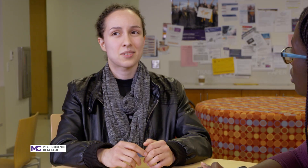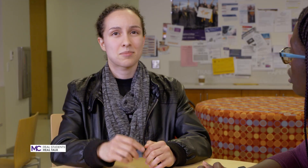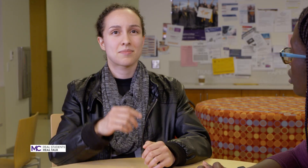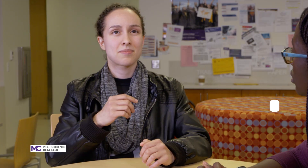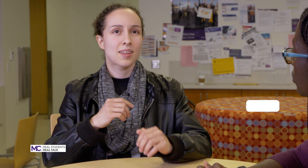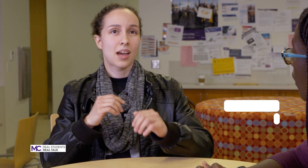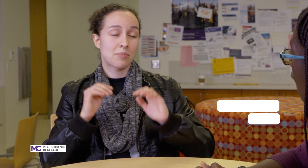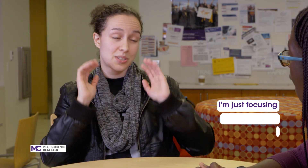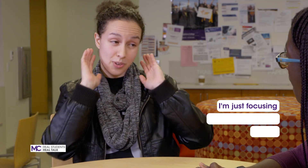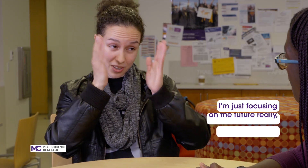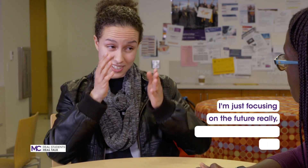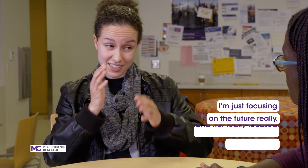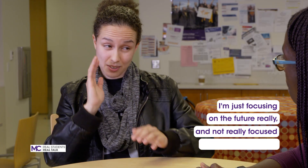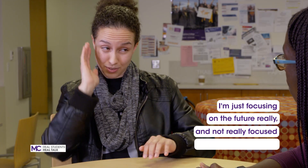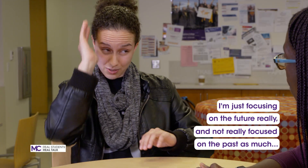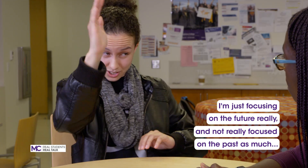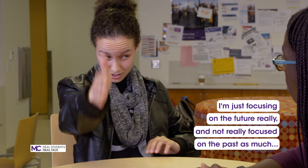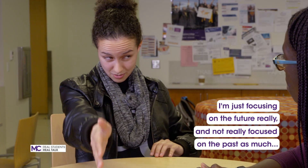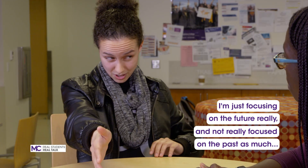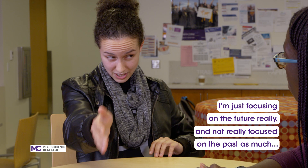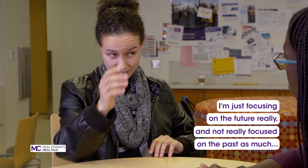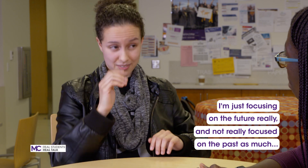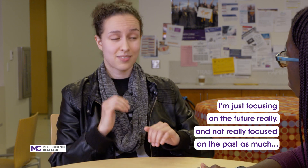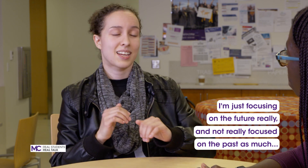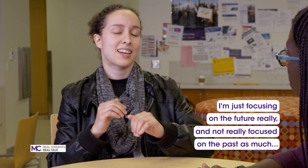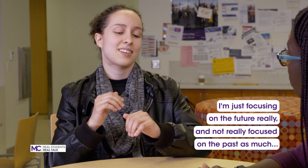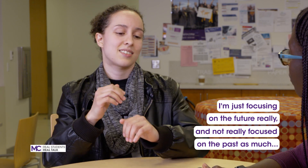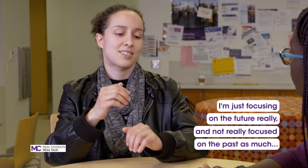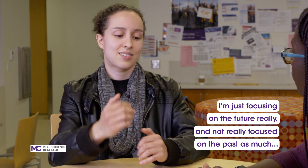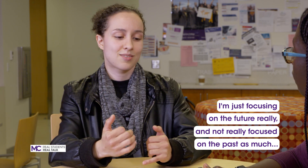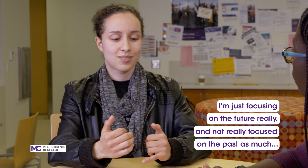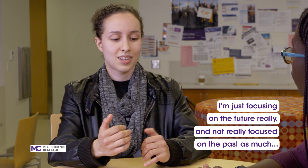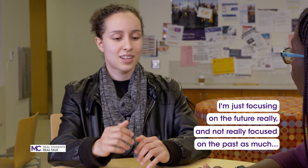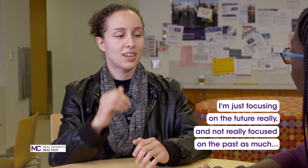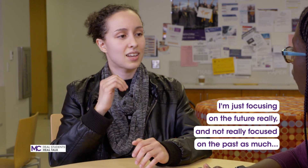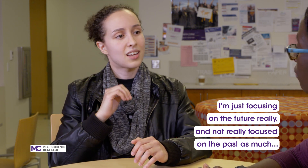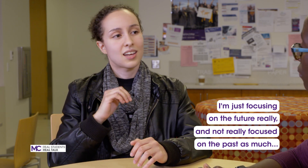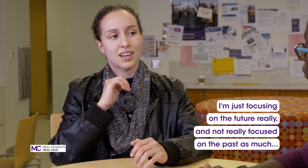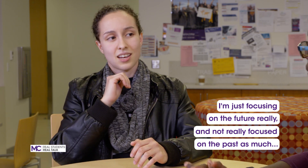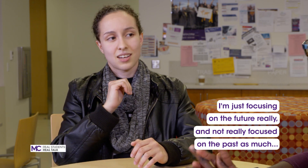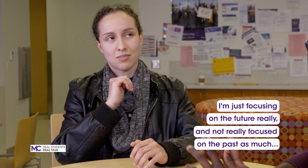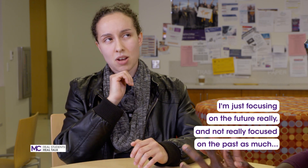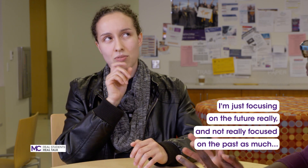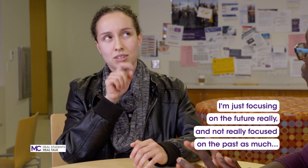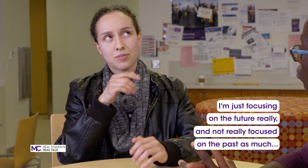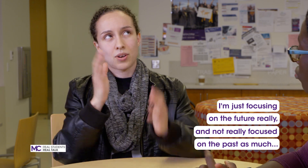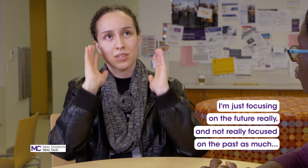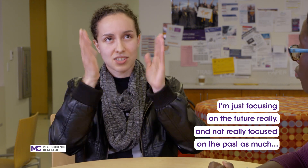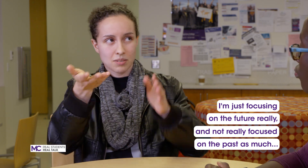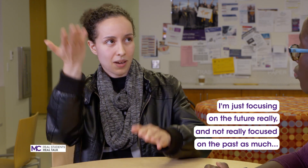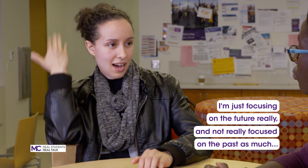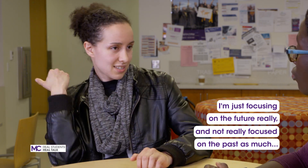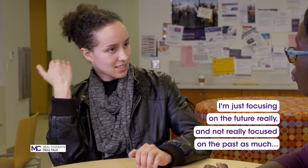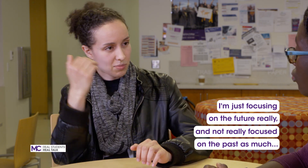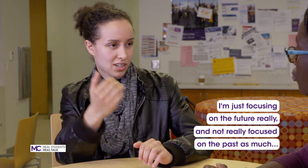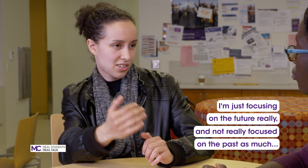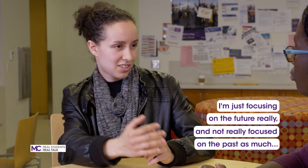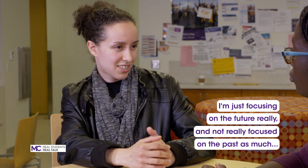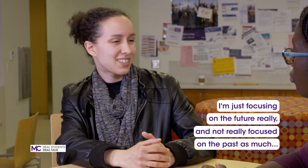I'm just focusing in the future really and not really focus in the past as much